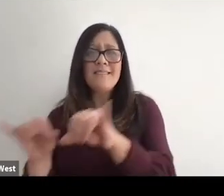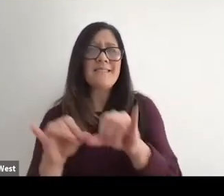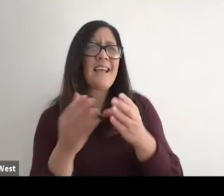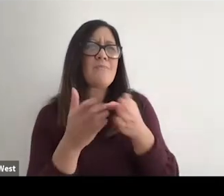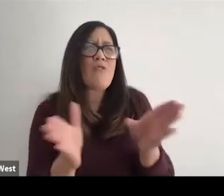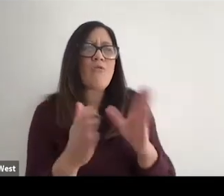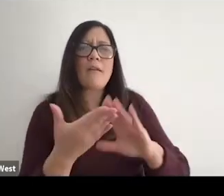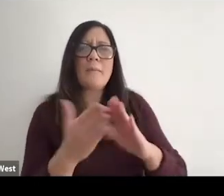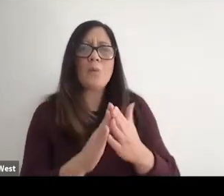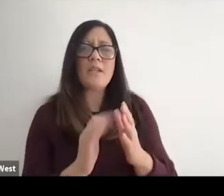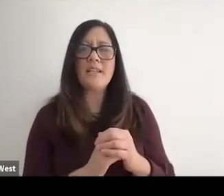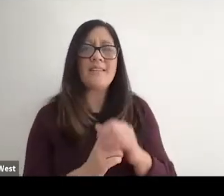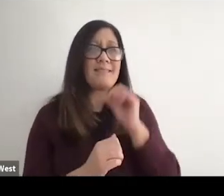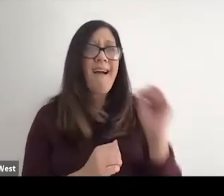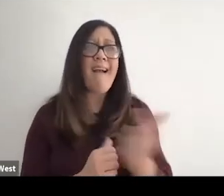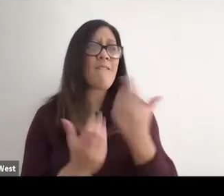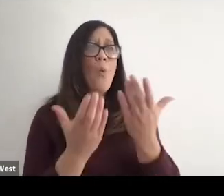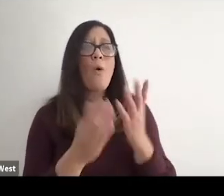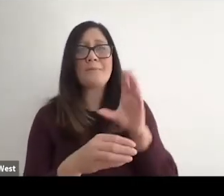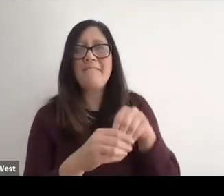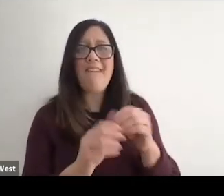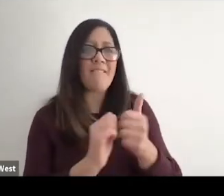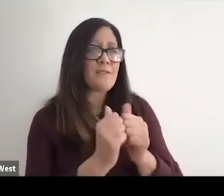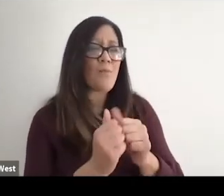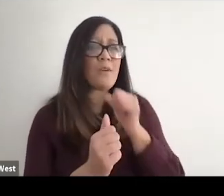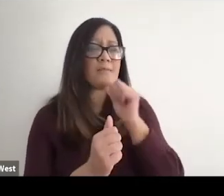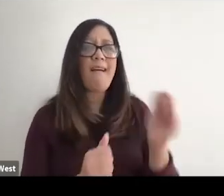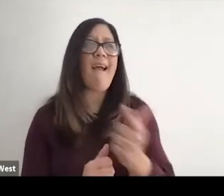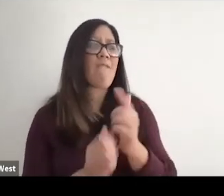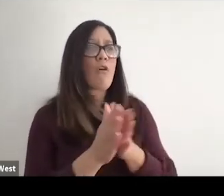the general community, not everybody wants to play sports. Not everybody is into sports or